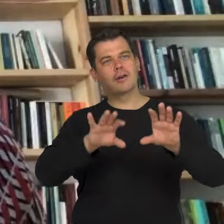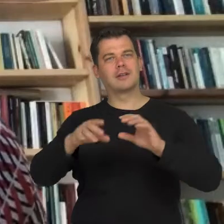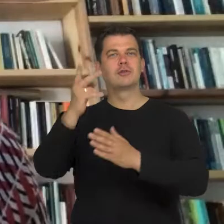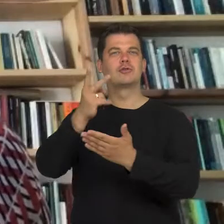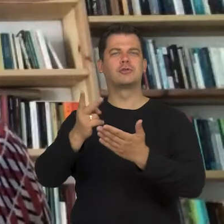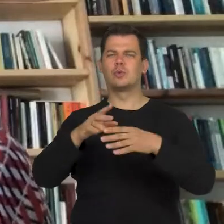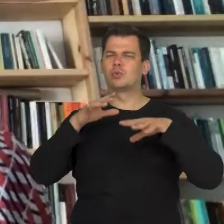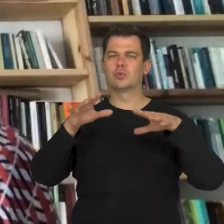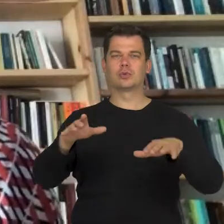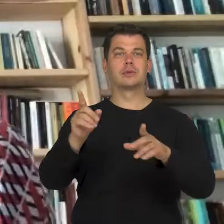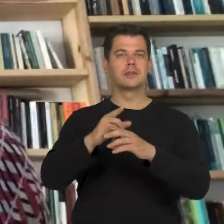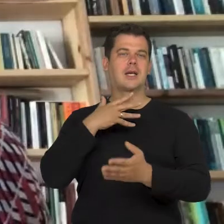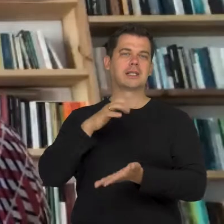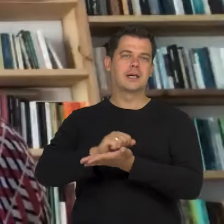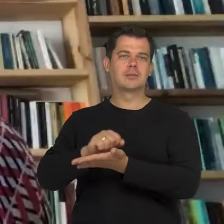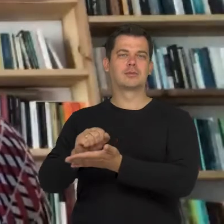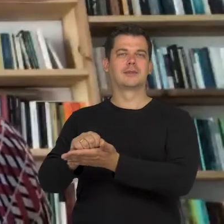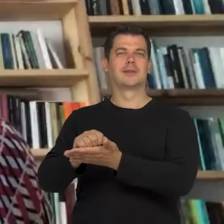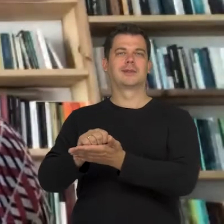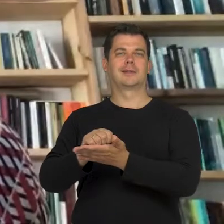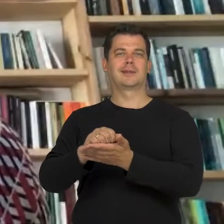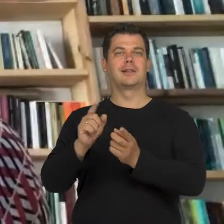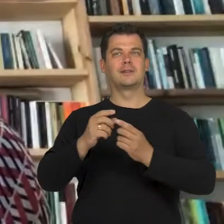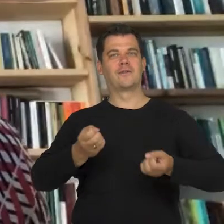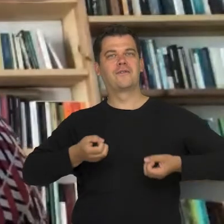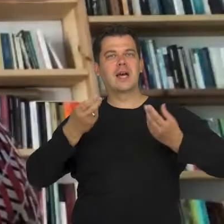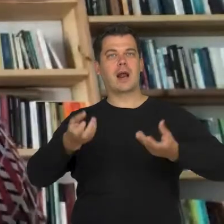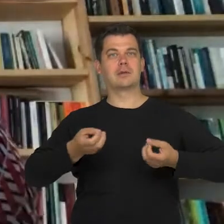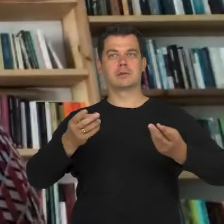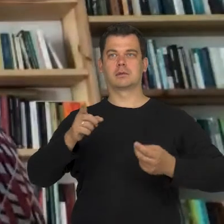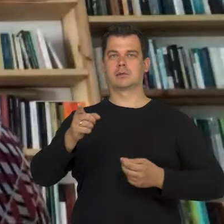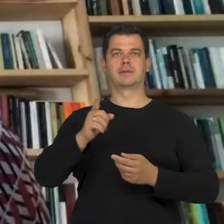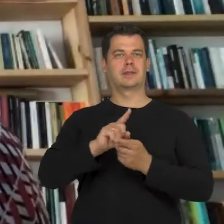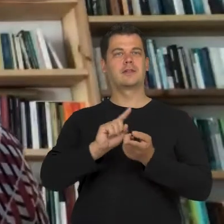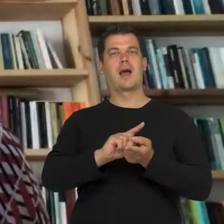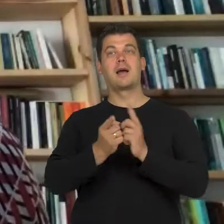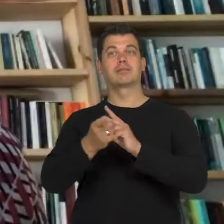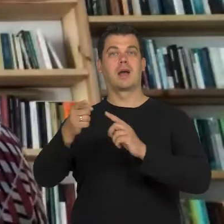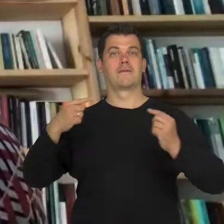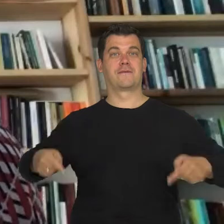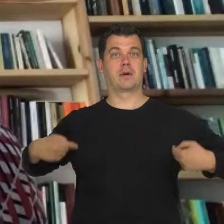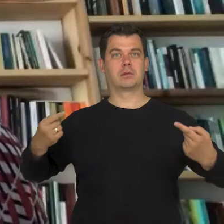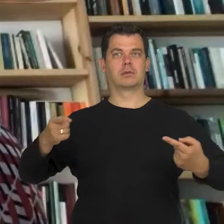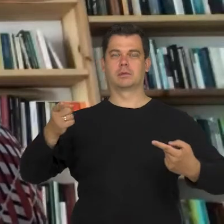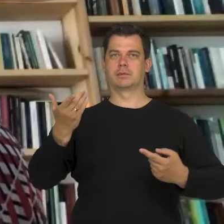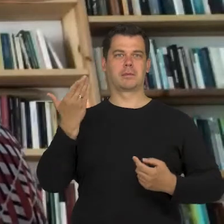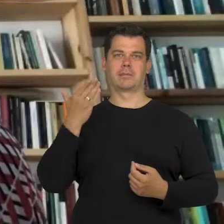and I am interested in those forms of expression alternative mobility is very attractive to me